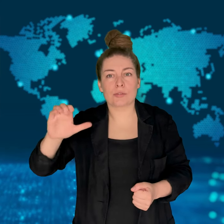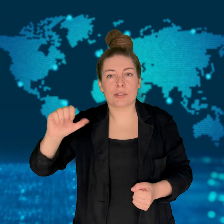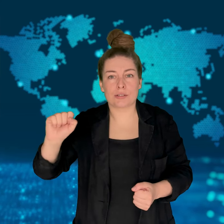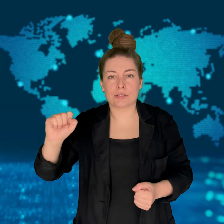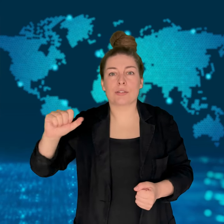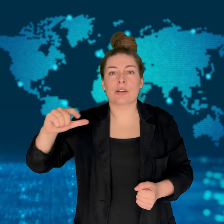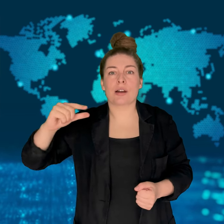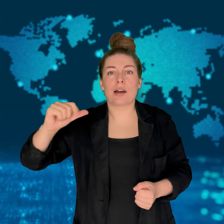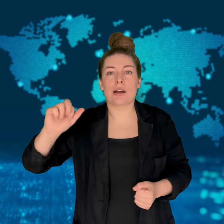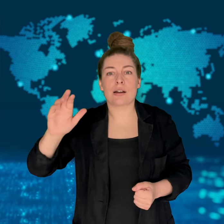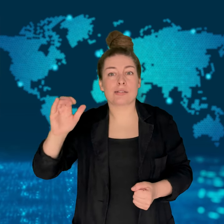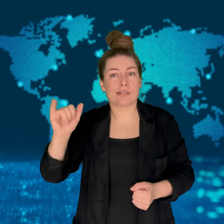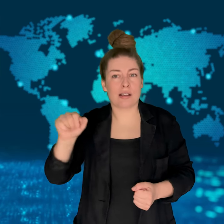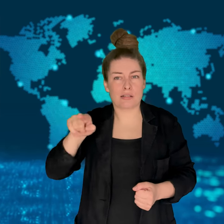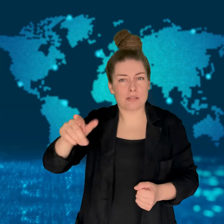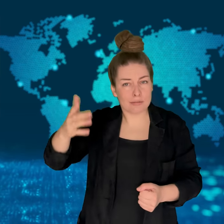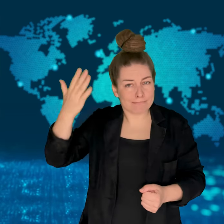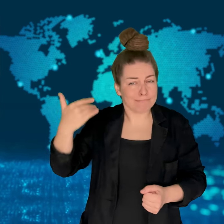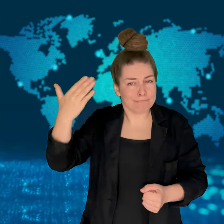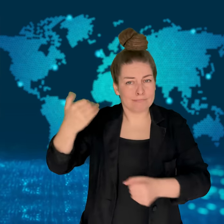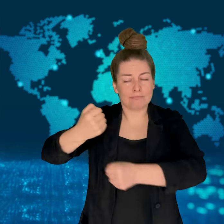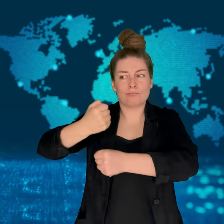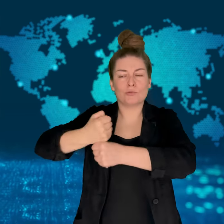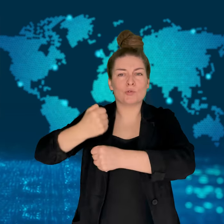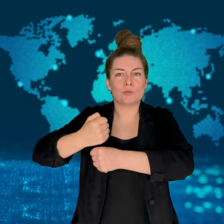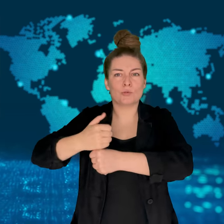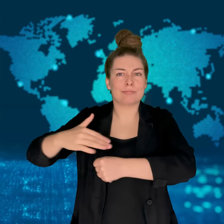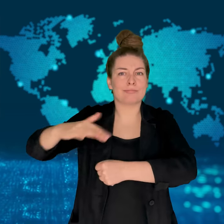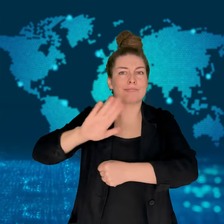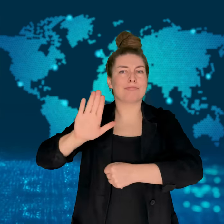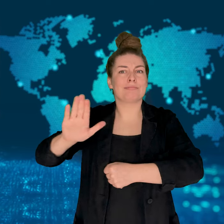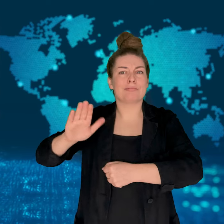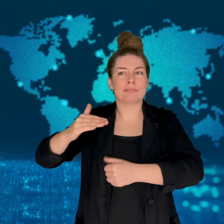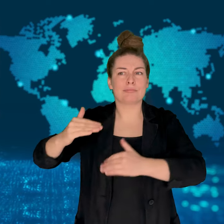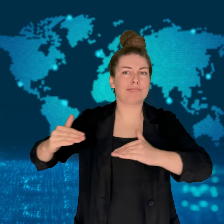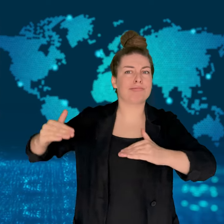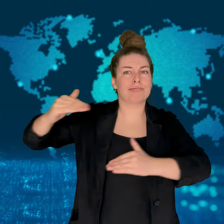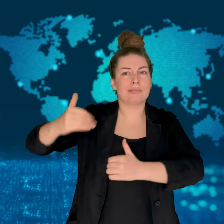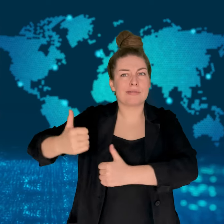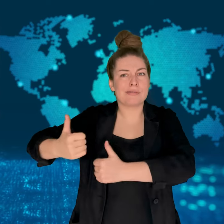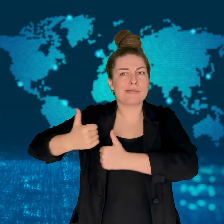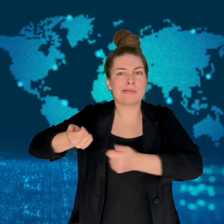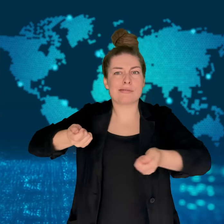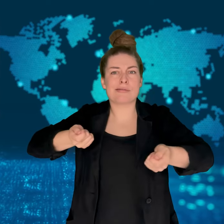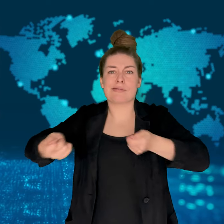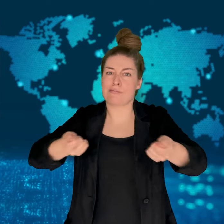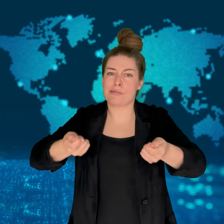Guatemala's army, Manuel Benedicto Lucas GarcÃ­a.